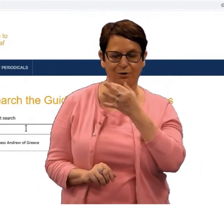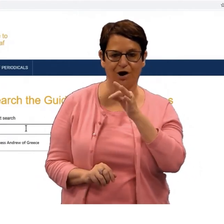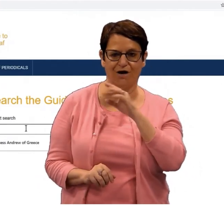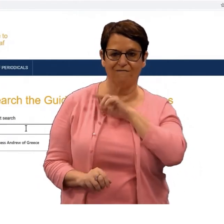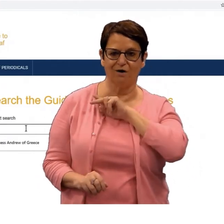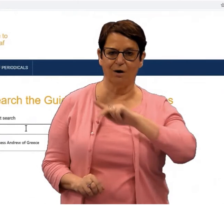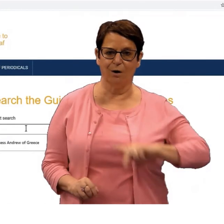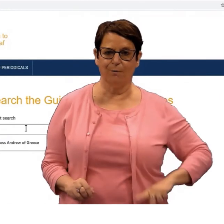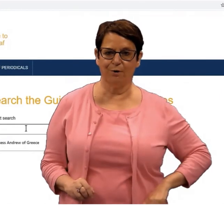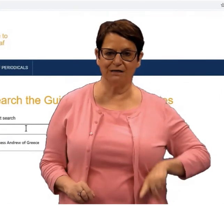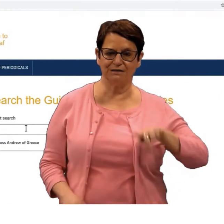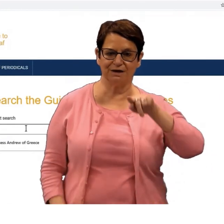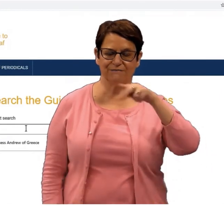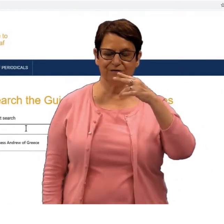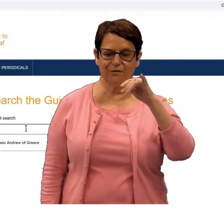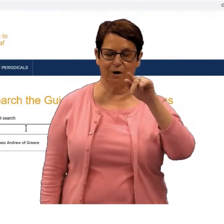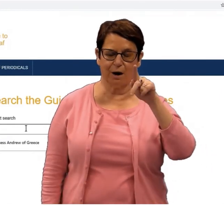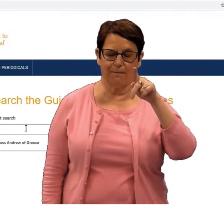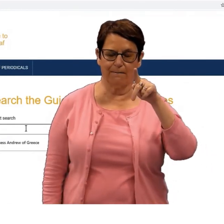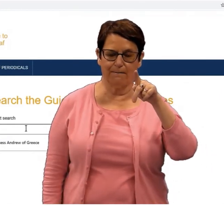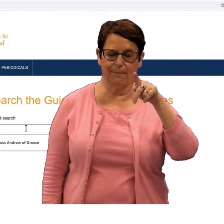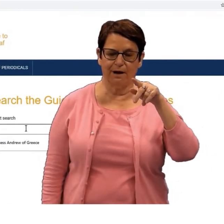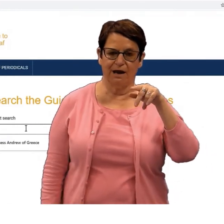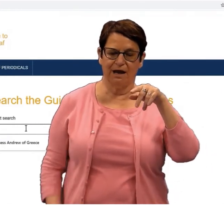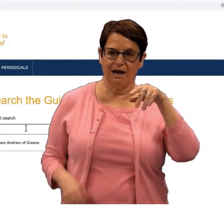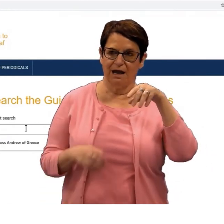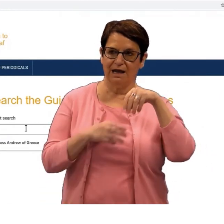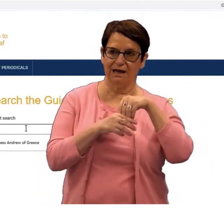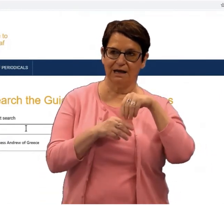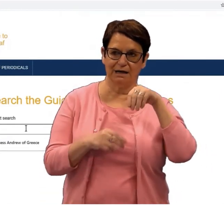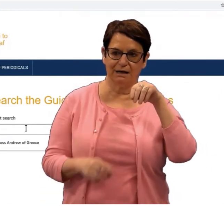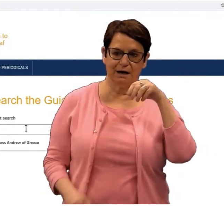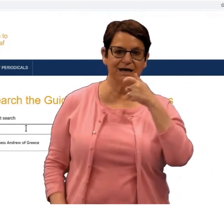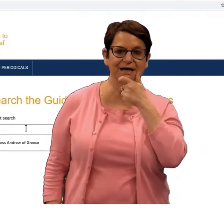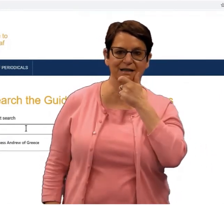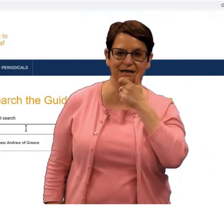She was a deaf mother to Prince Philip in England.